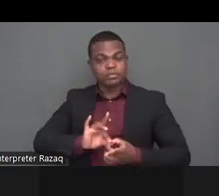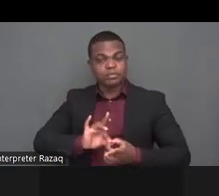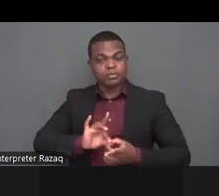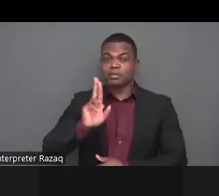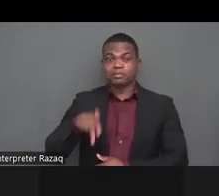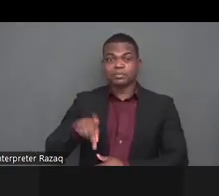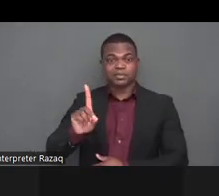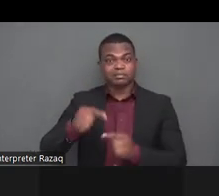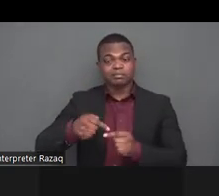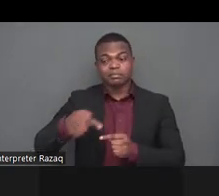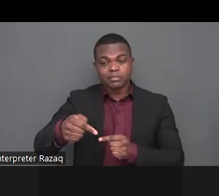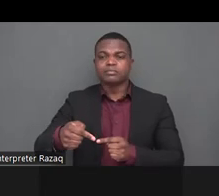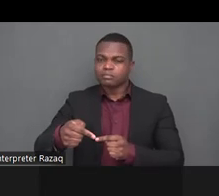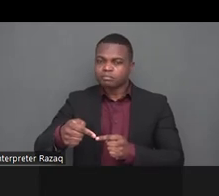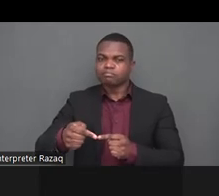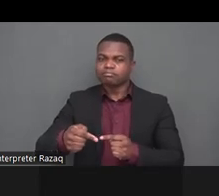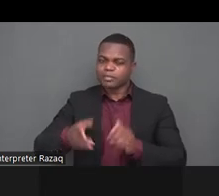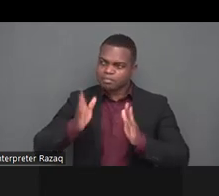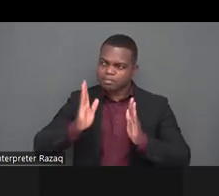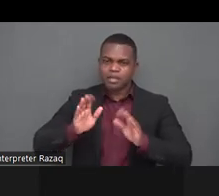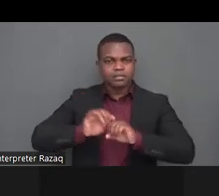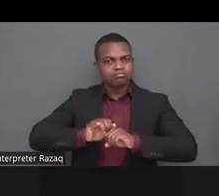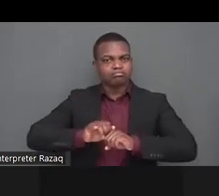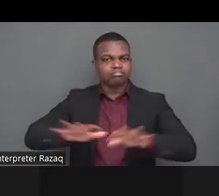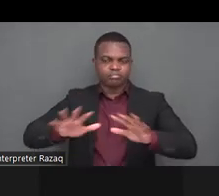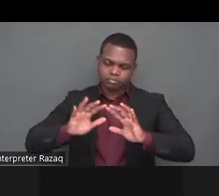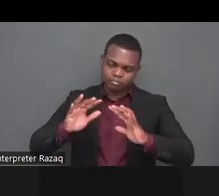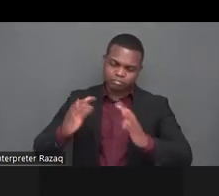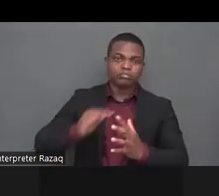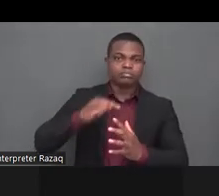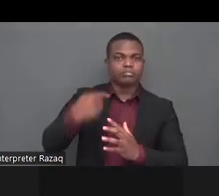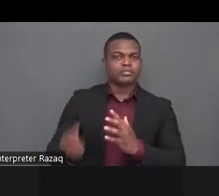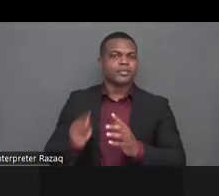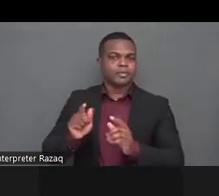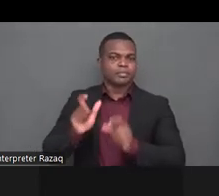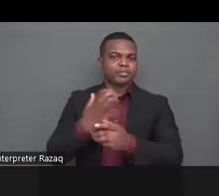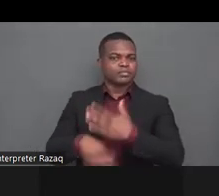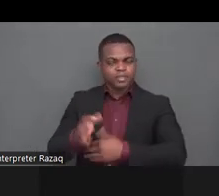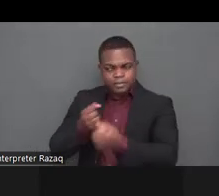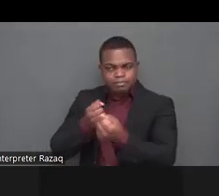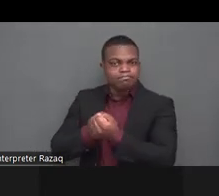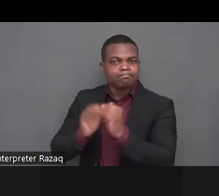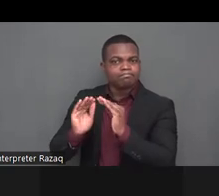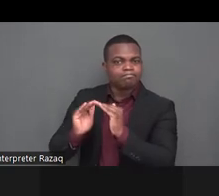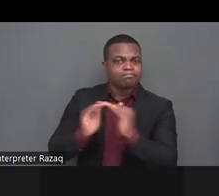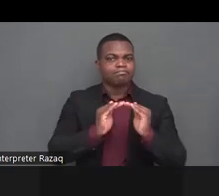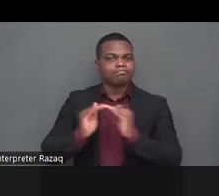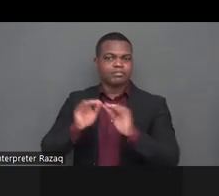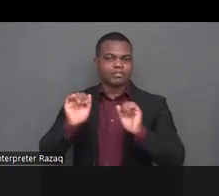much more from the distinguished speakers but my job now next is to just introduce the moderator